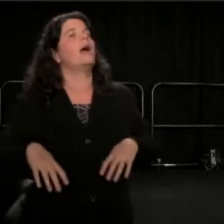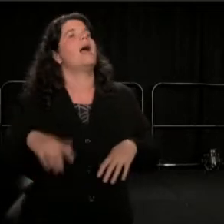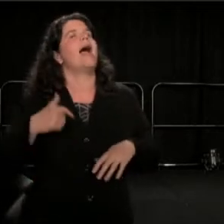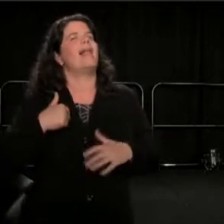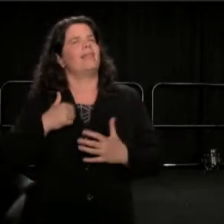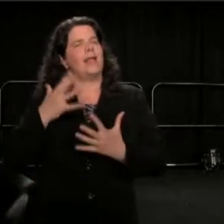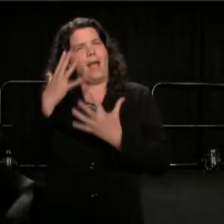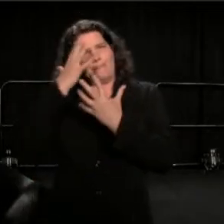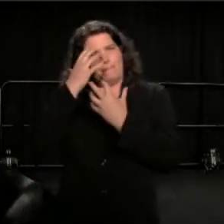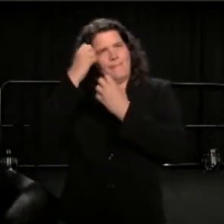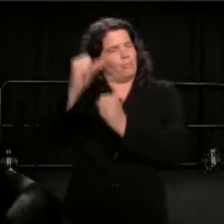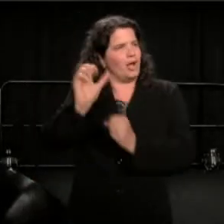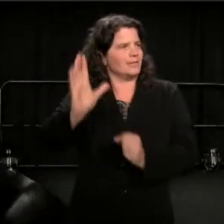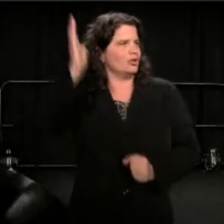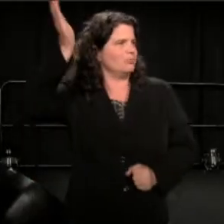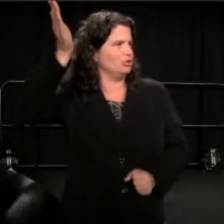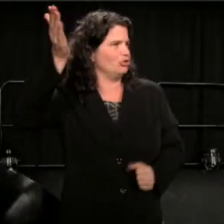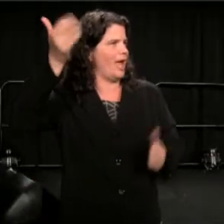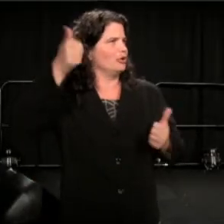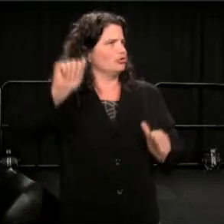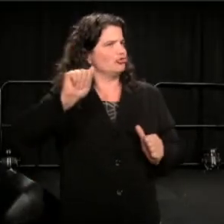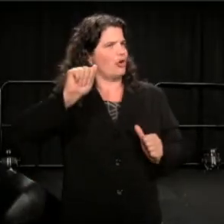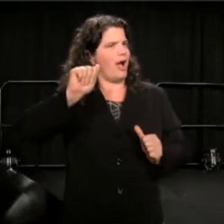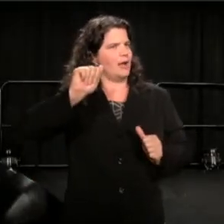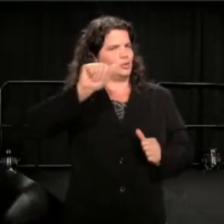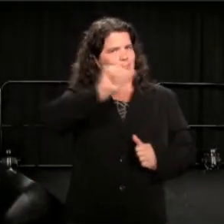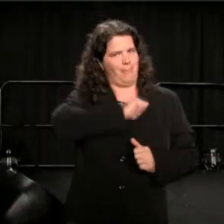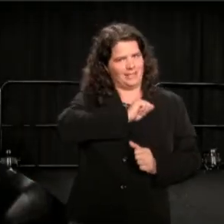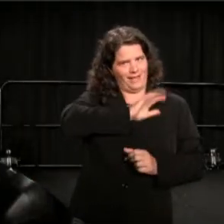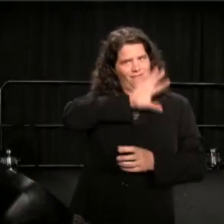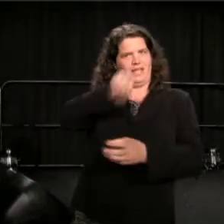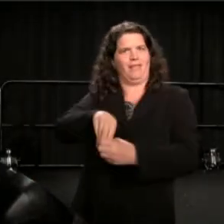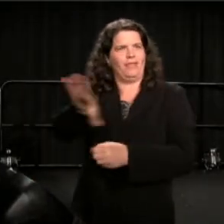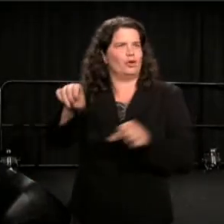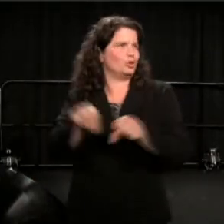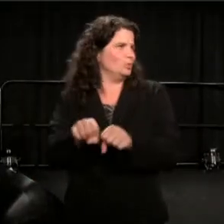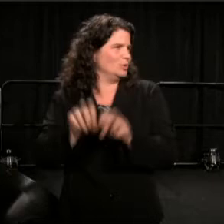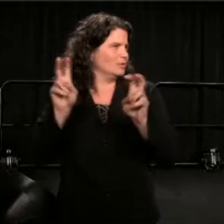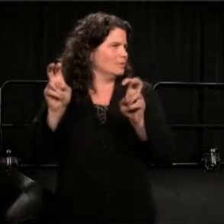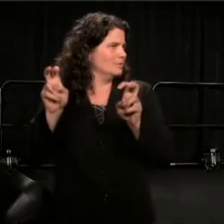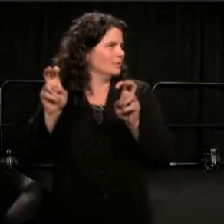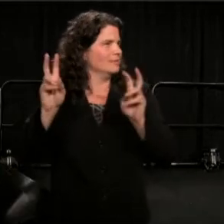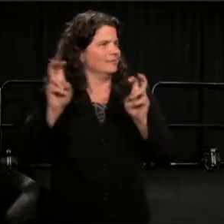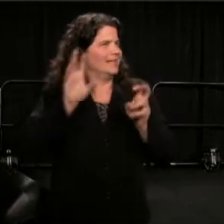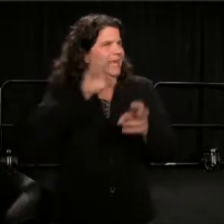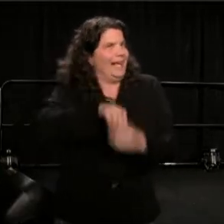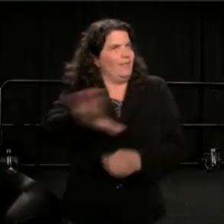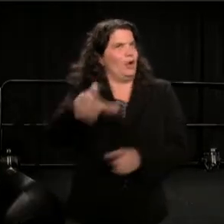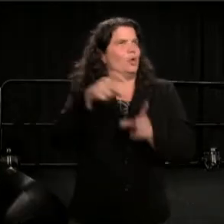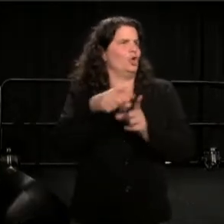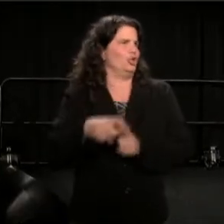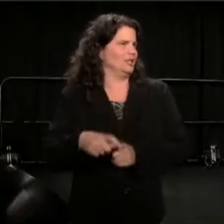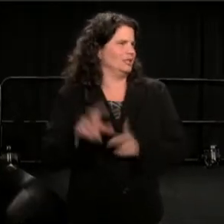I tried to put myself in other people's shoes, the way you would. I tried to put myself in other people's words, the way you might think about putting yourself